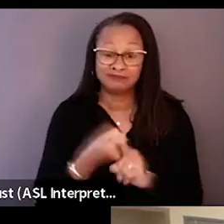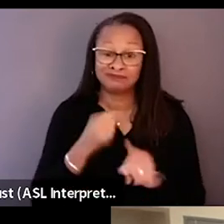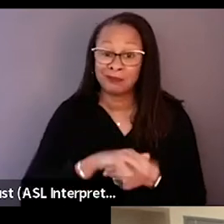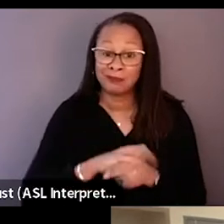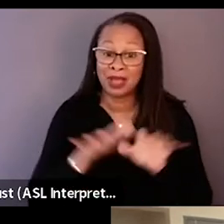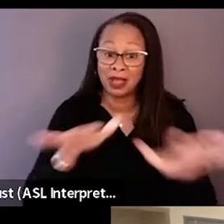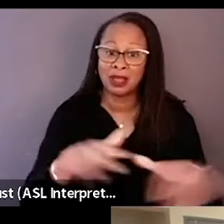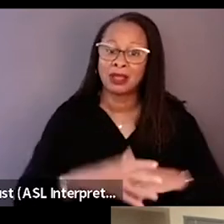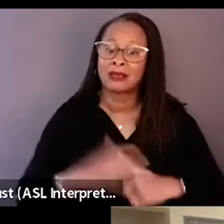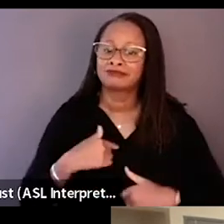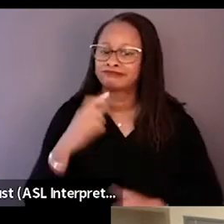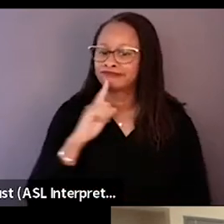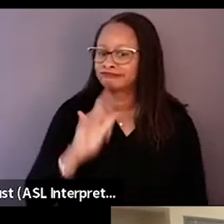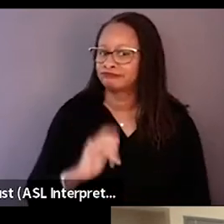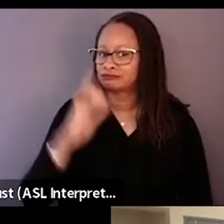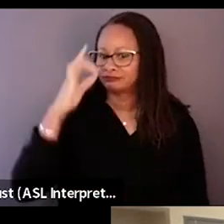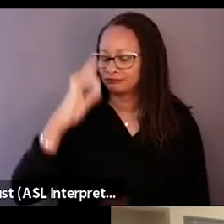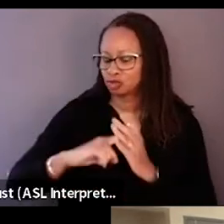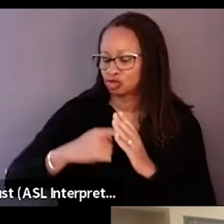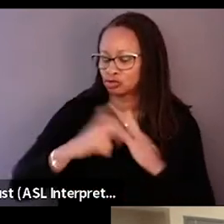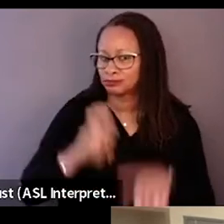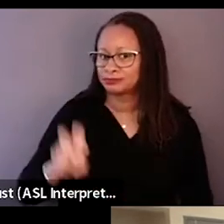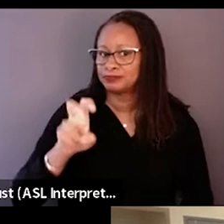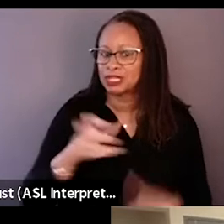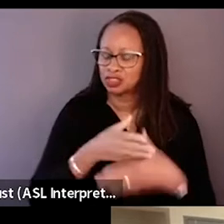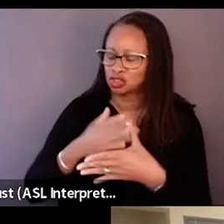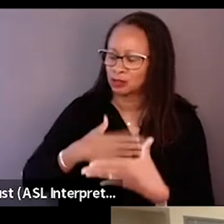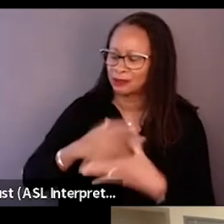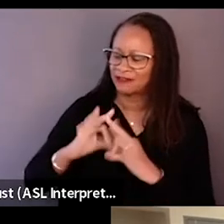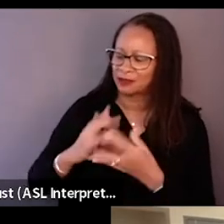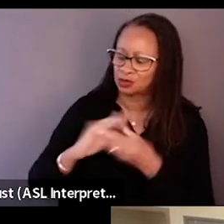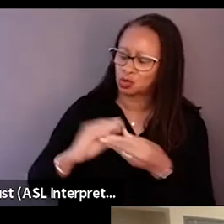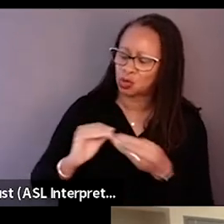I really began that journey of telling that story because I had all this free time